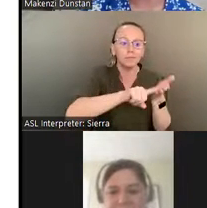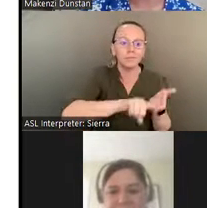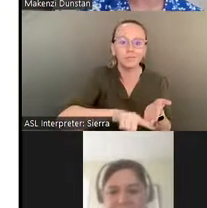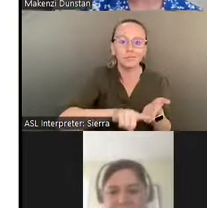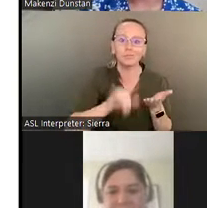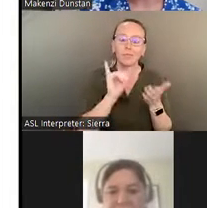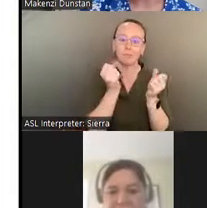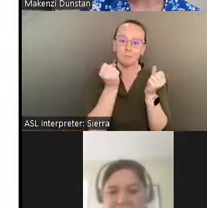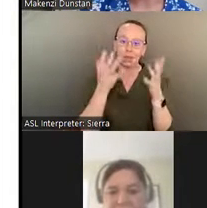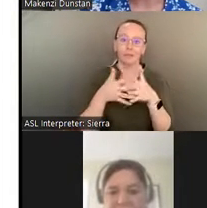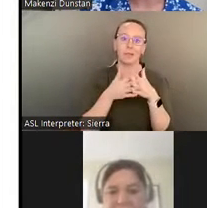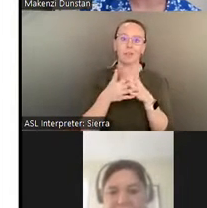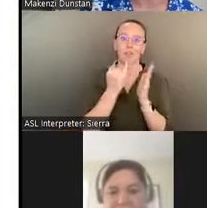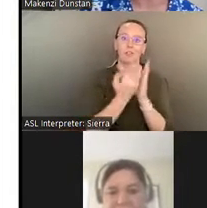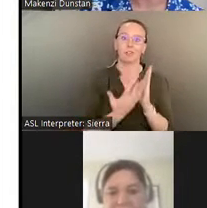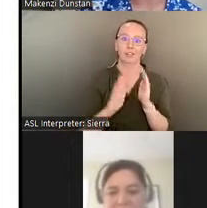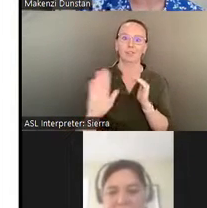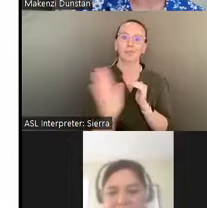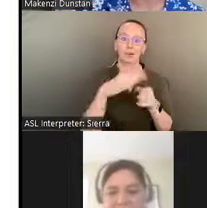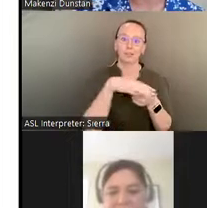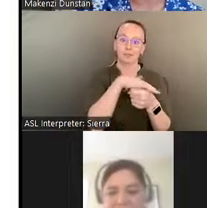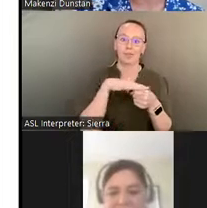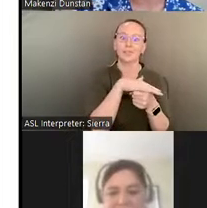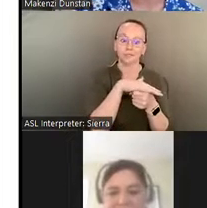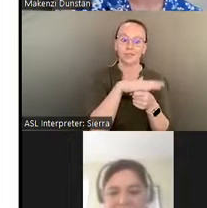This virtual road trip became the next best thing.